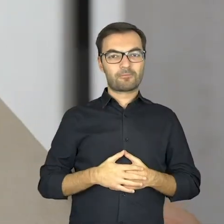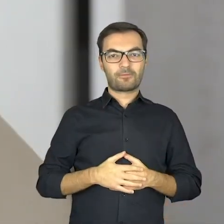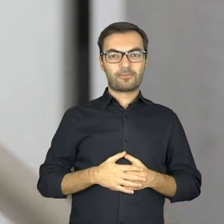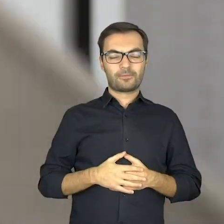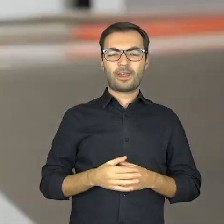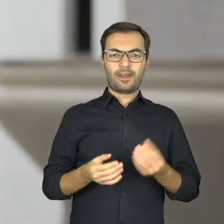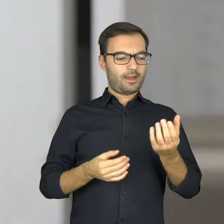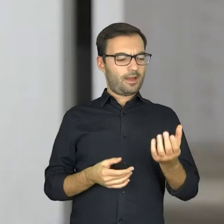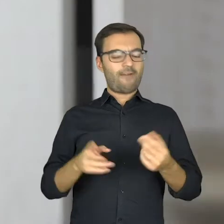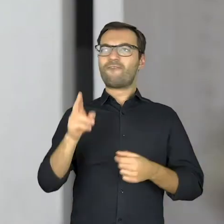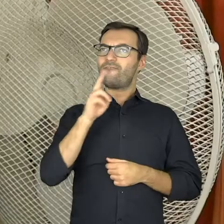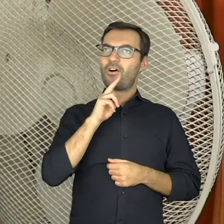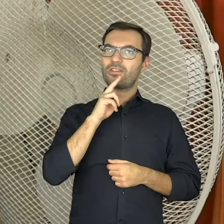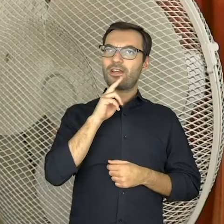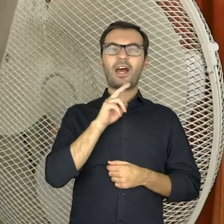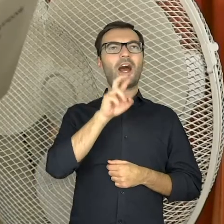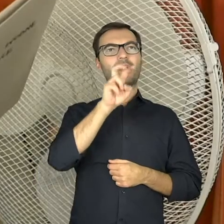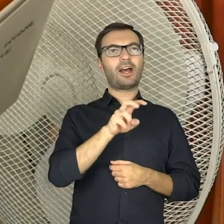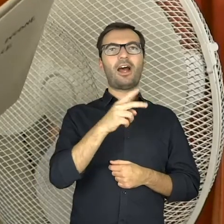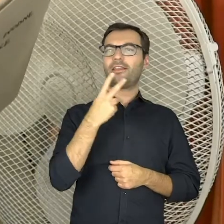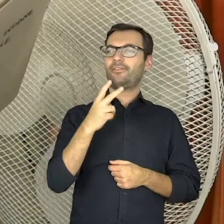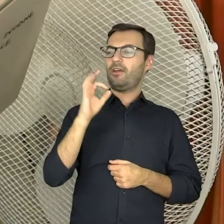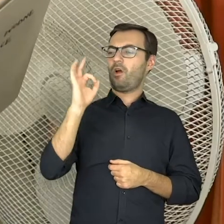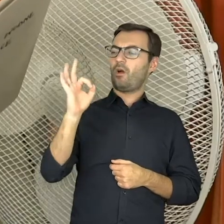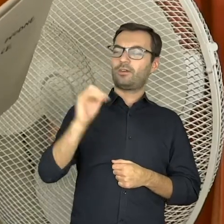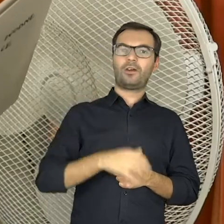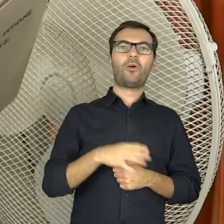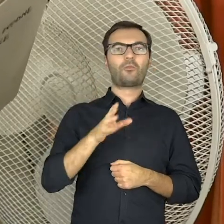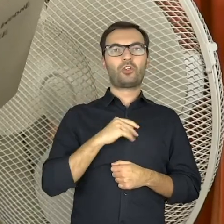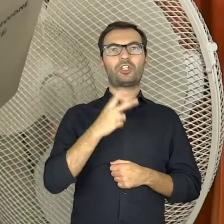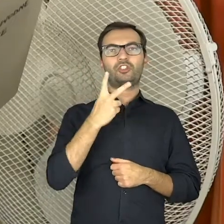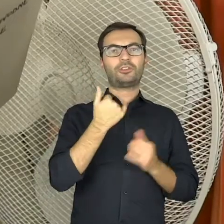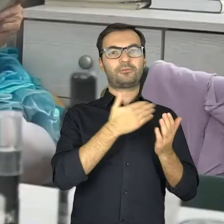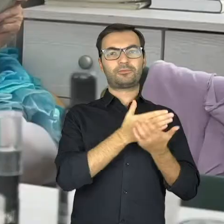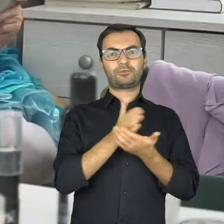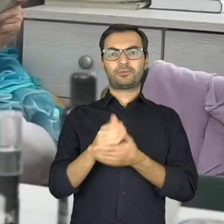Water. H2O. The water exists in a 3 different states.